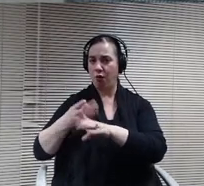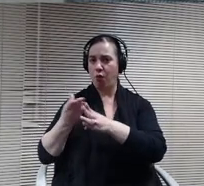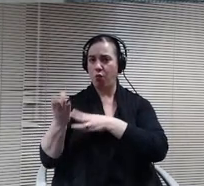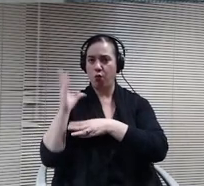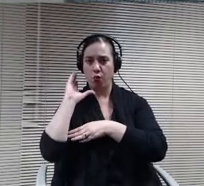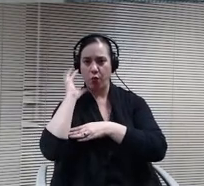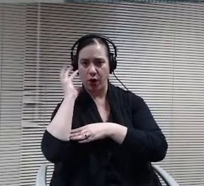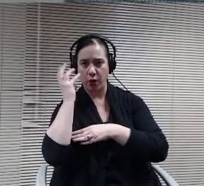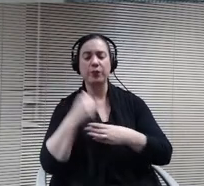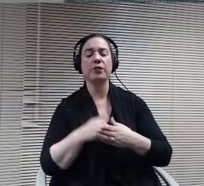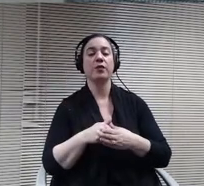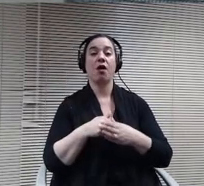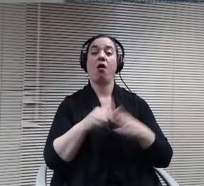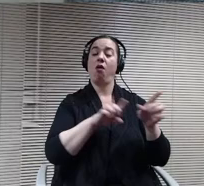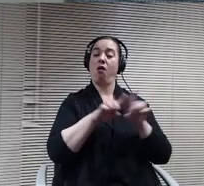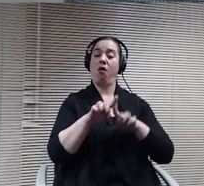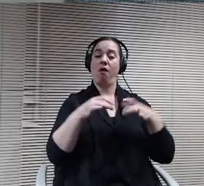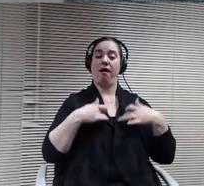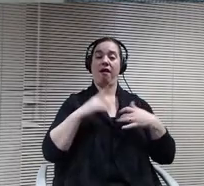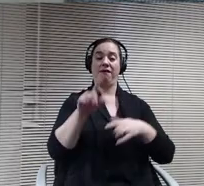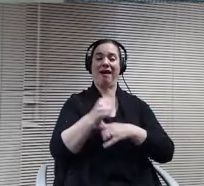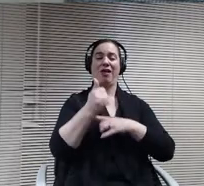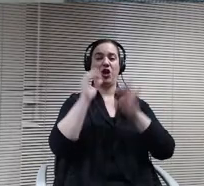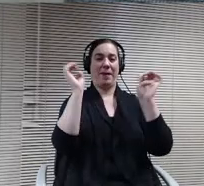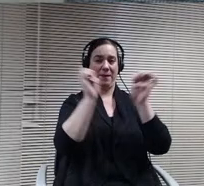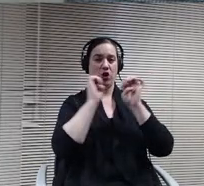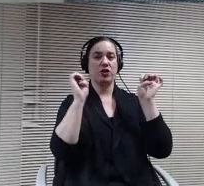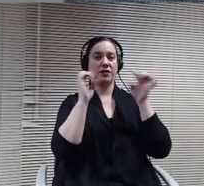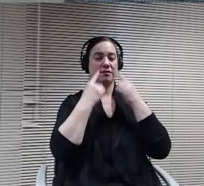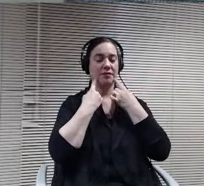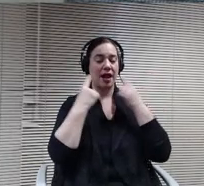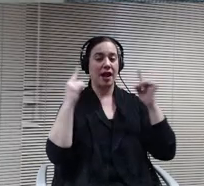announcements on Channel 4, Channel 5, channel 11, so that